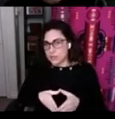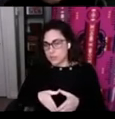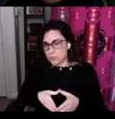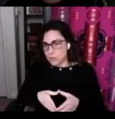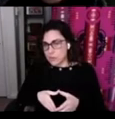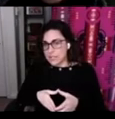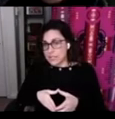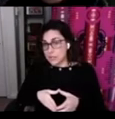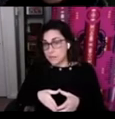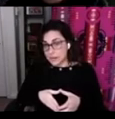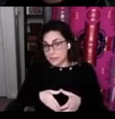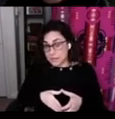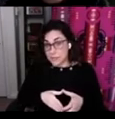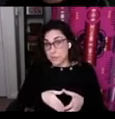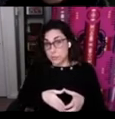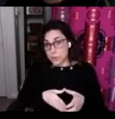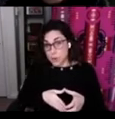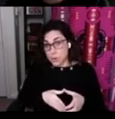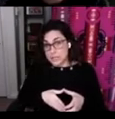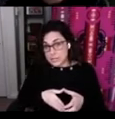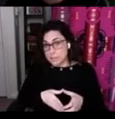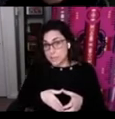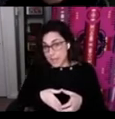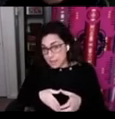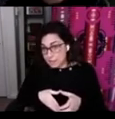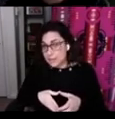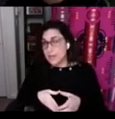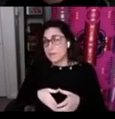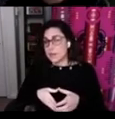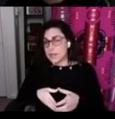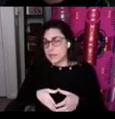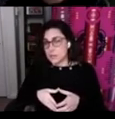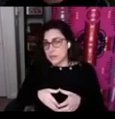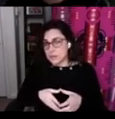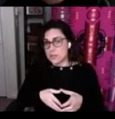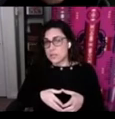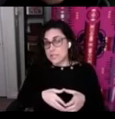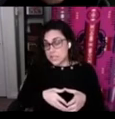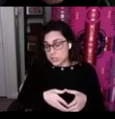growth and teacher effectiveness through Pro-D planning for in-service teachers